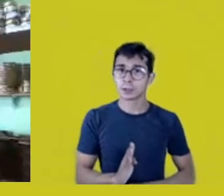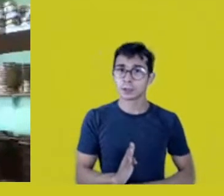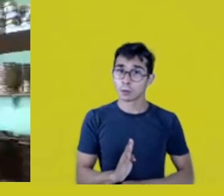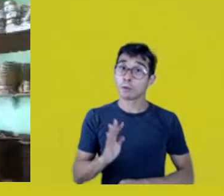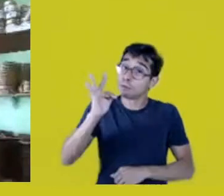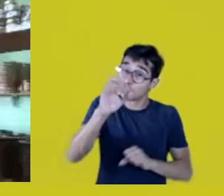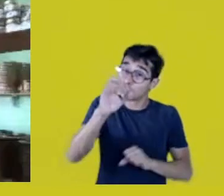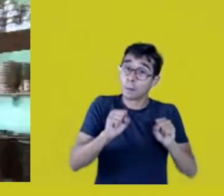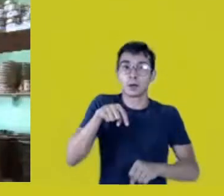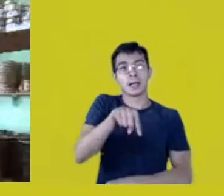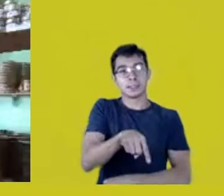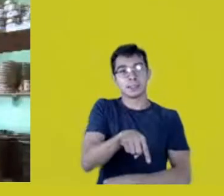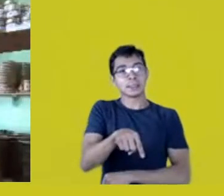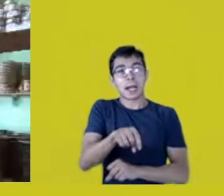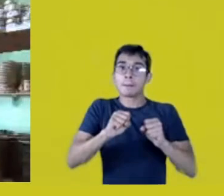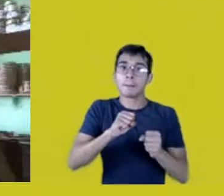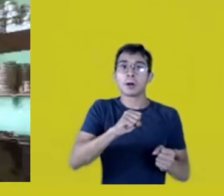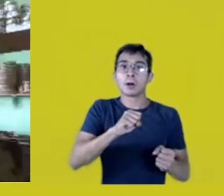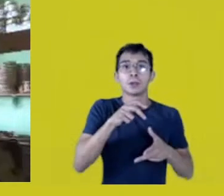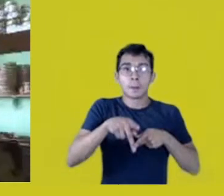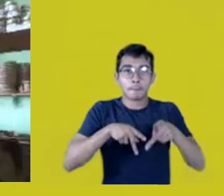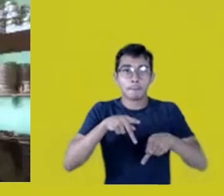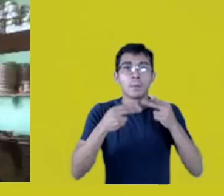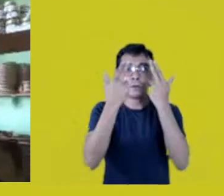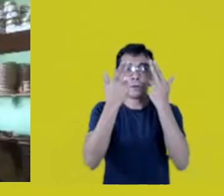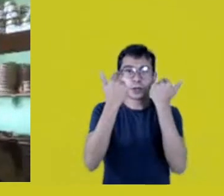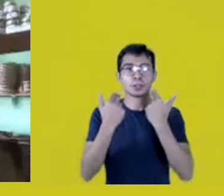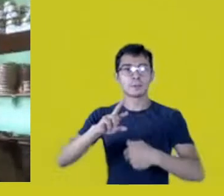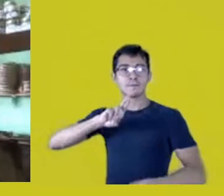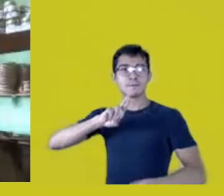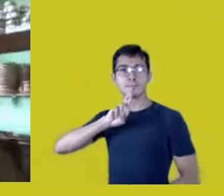will be able to answer some day: “sikhona”, “then we exist to you”.